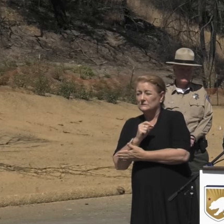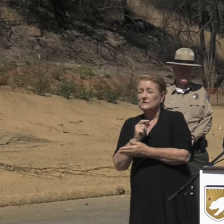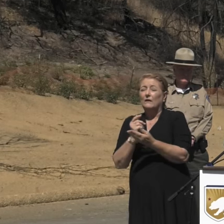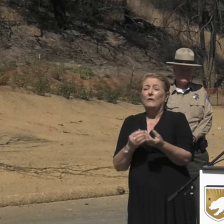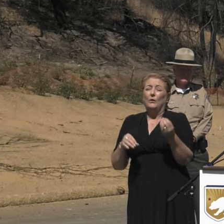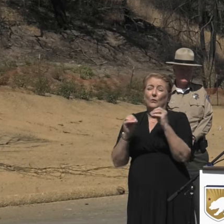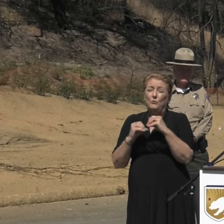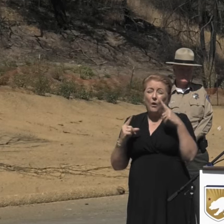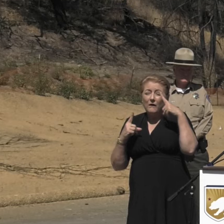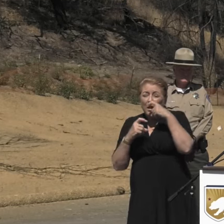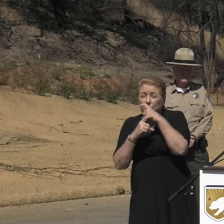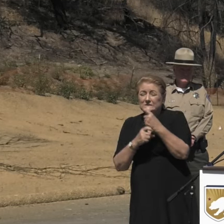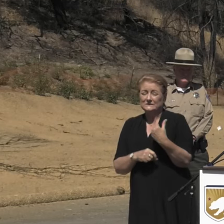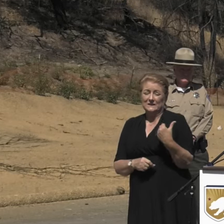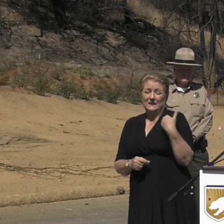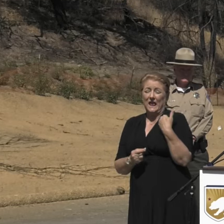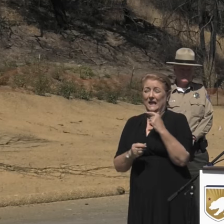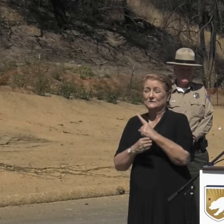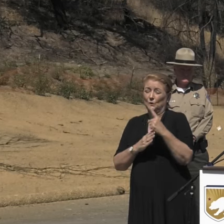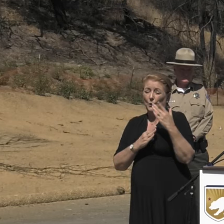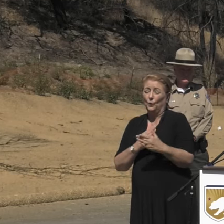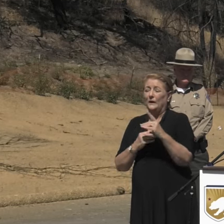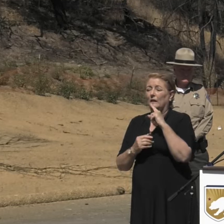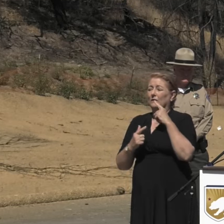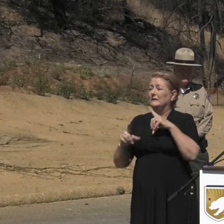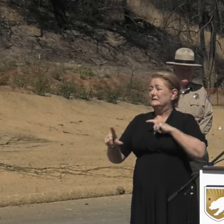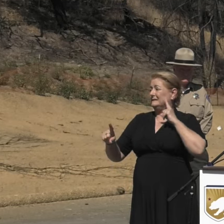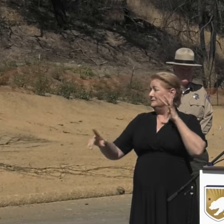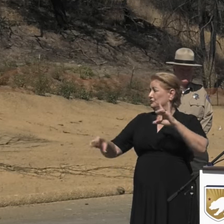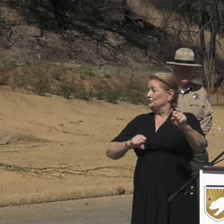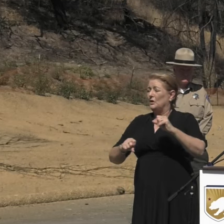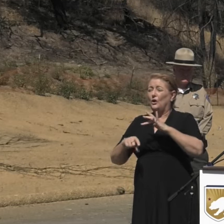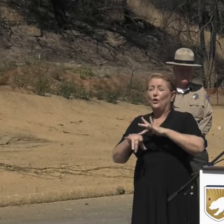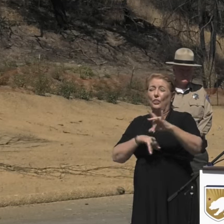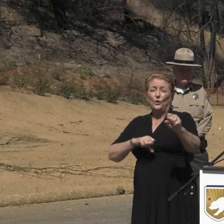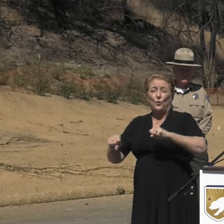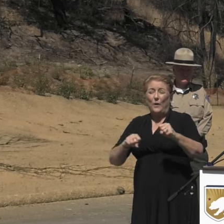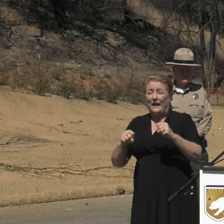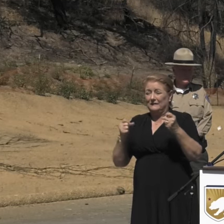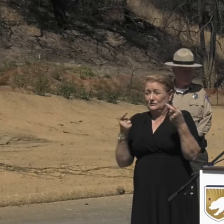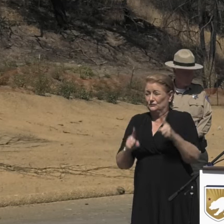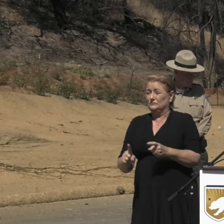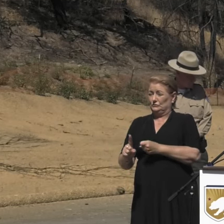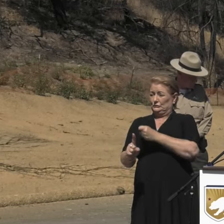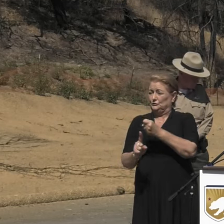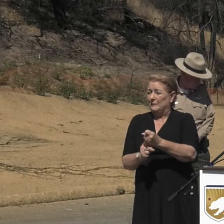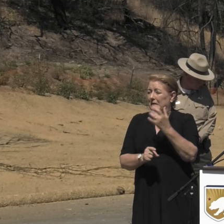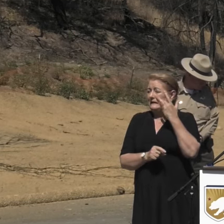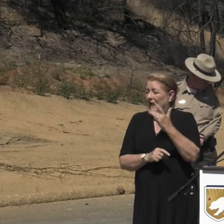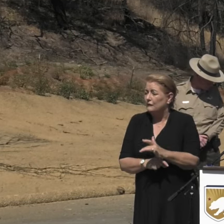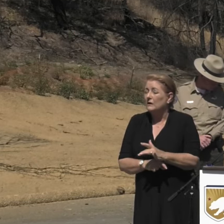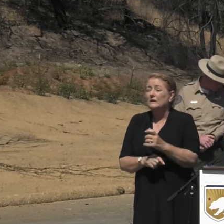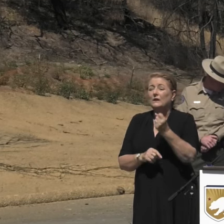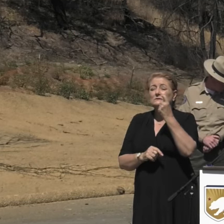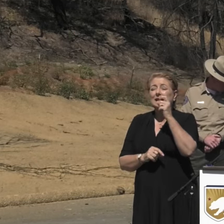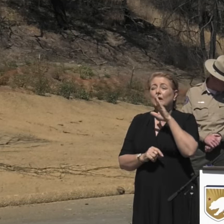obviously, last weekend when the significant earthquakes that struck southern California. But your emergency management team